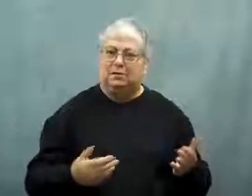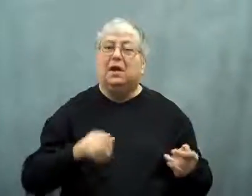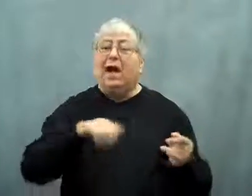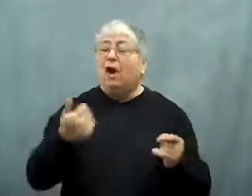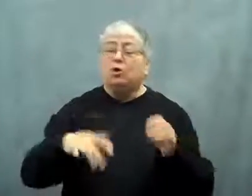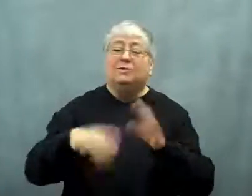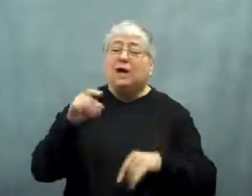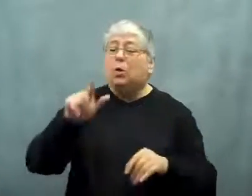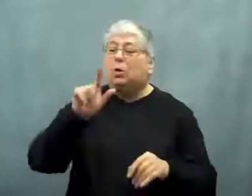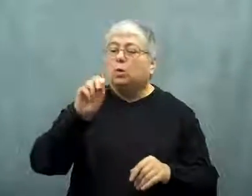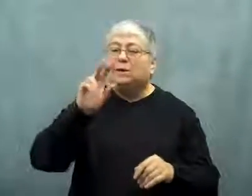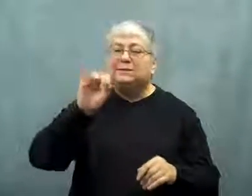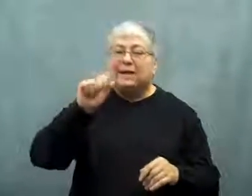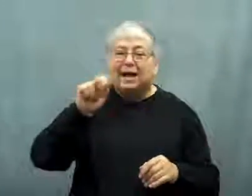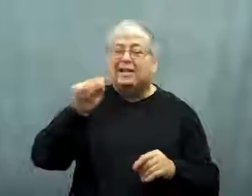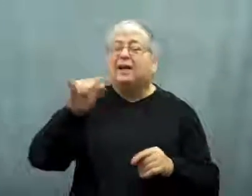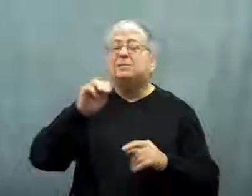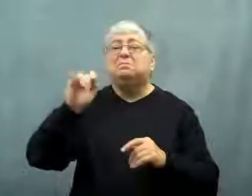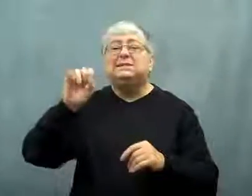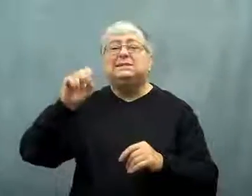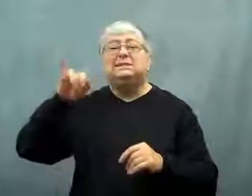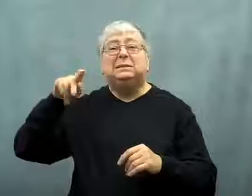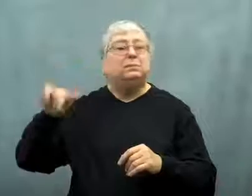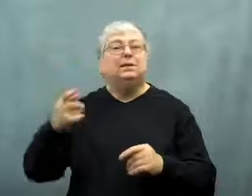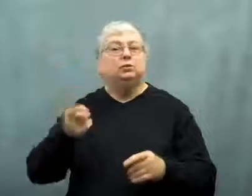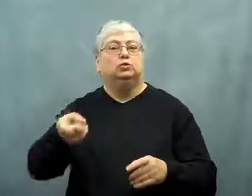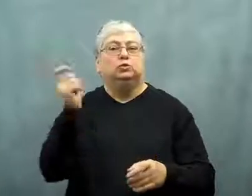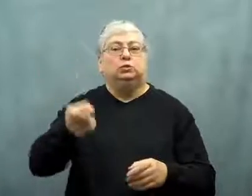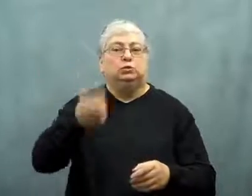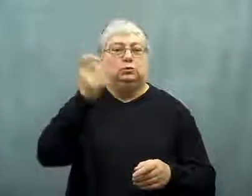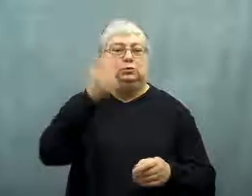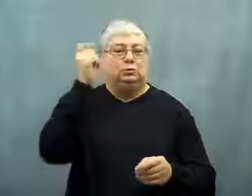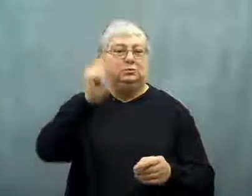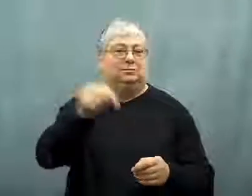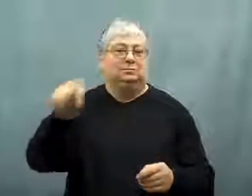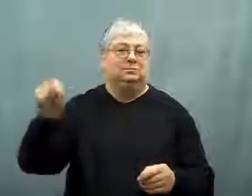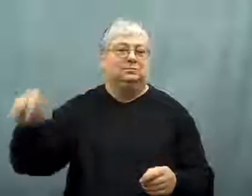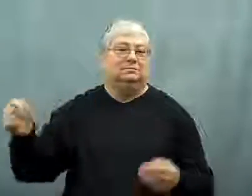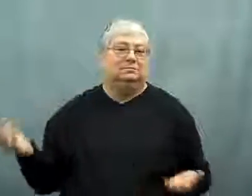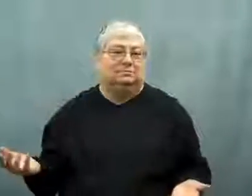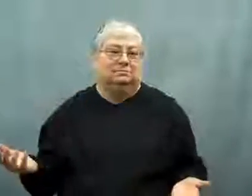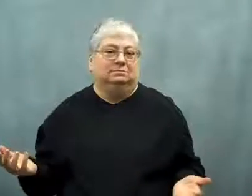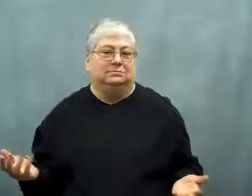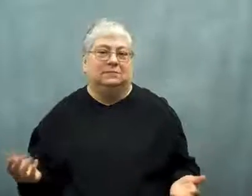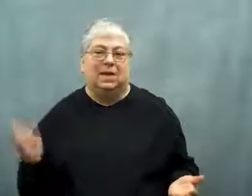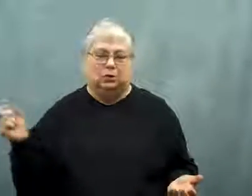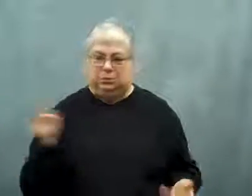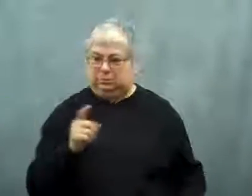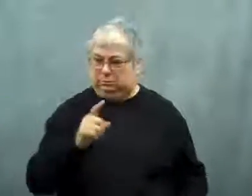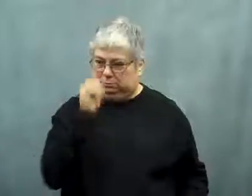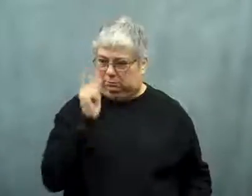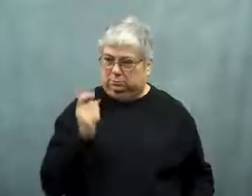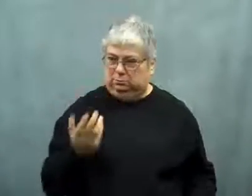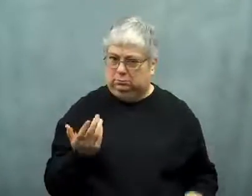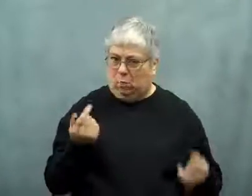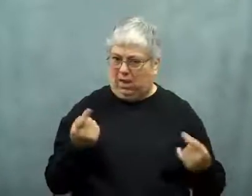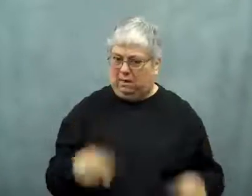The ones found in Louisiana and Mississippi had been shot.